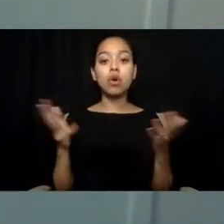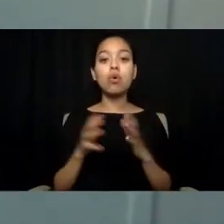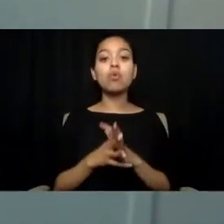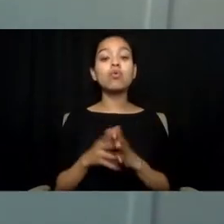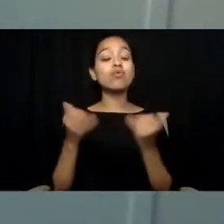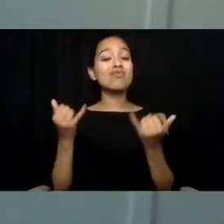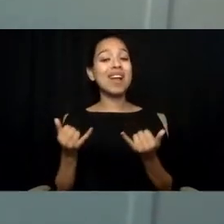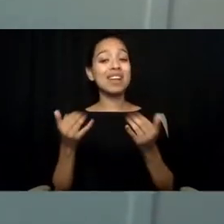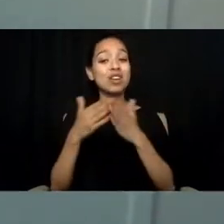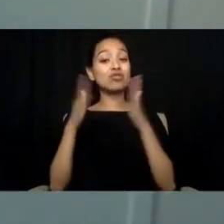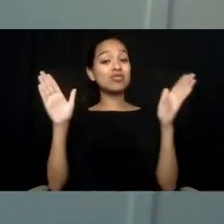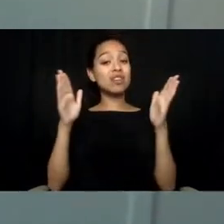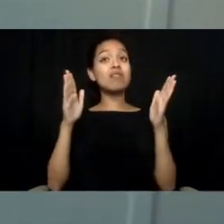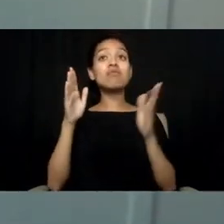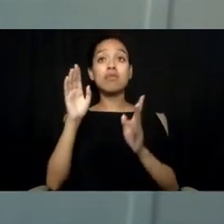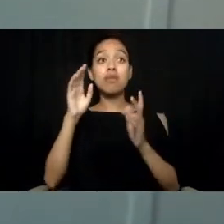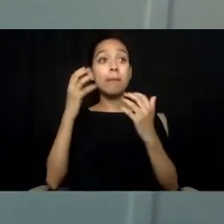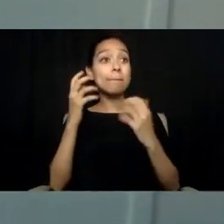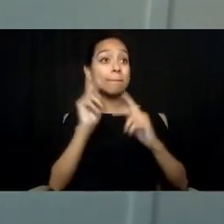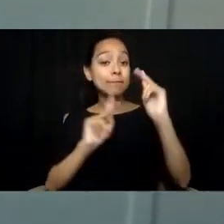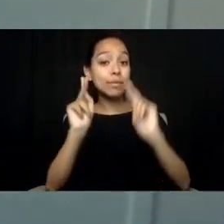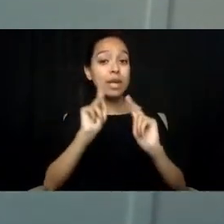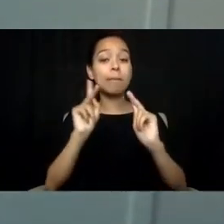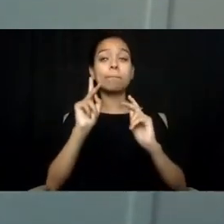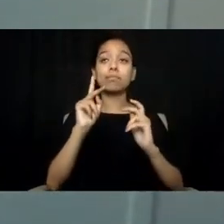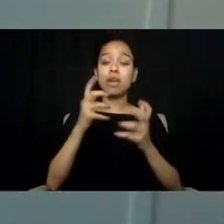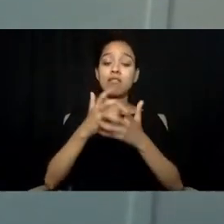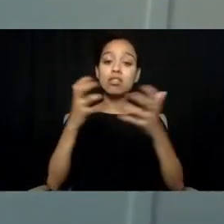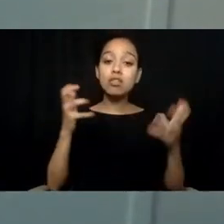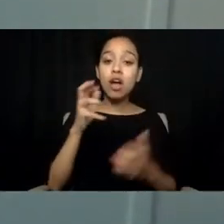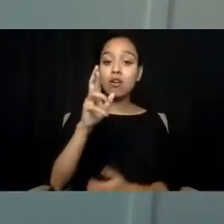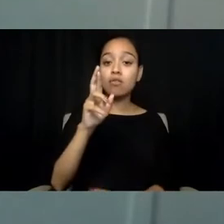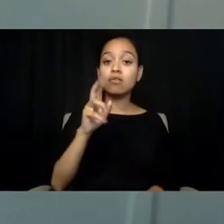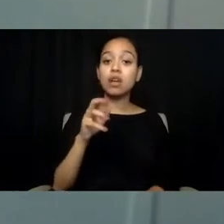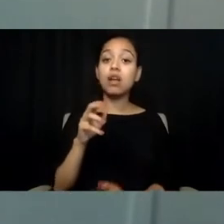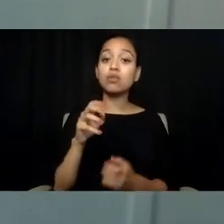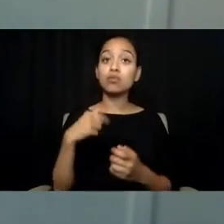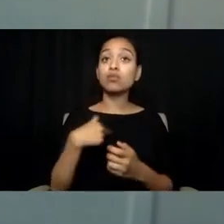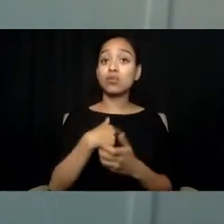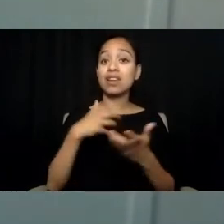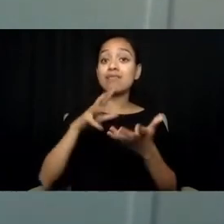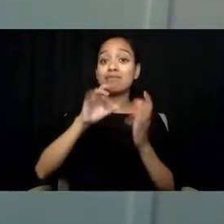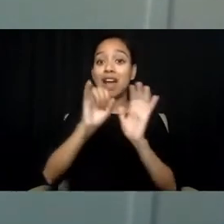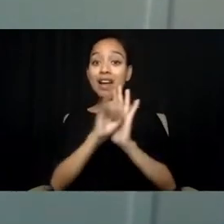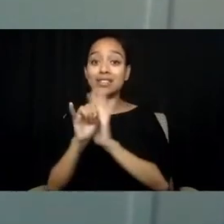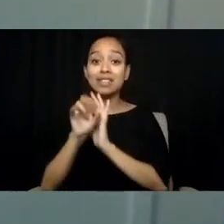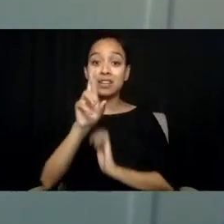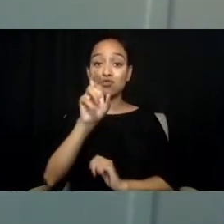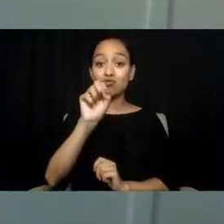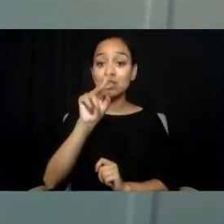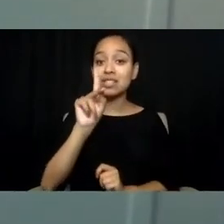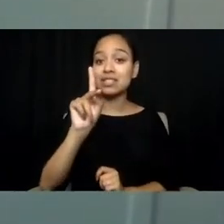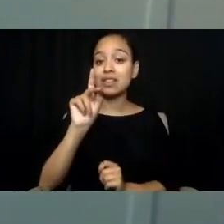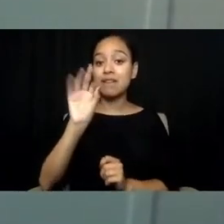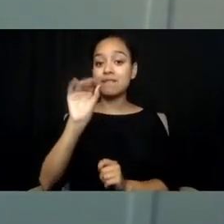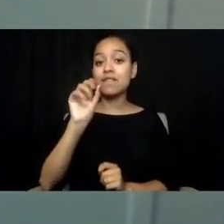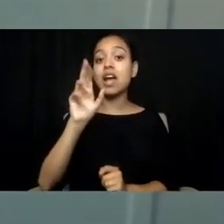along with the unique risk factors determined through research studies, such as masking, which is a safety strategy to fit in